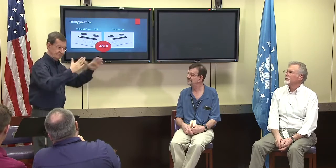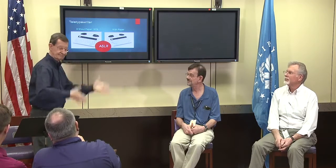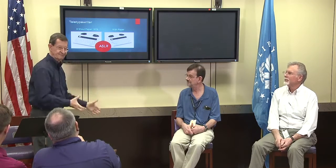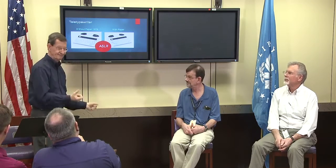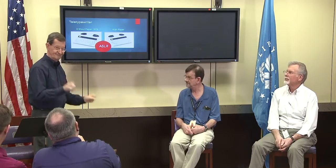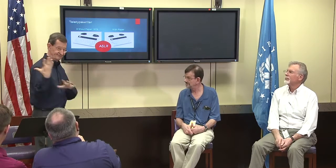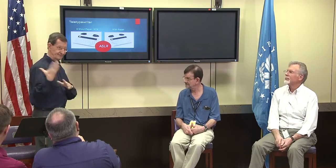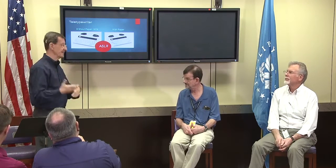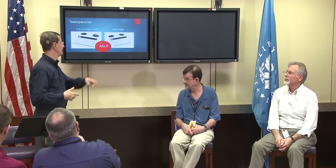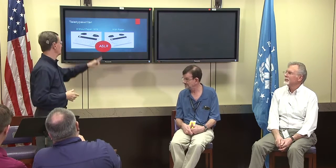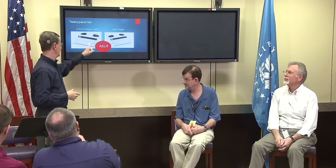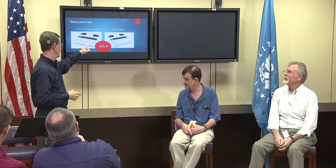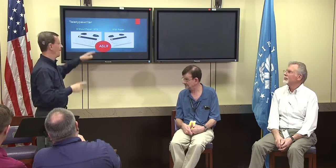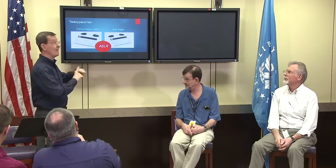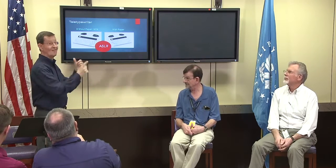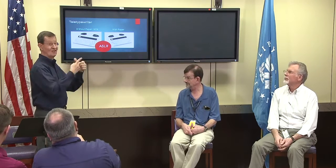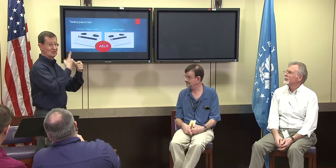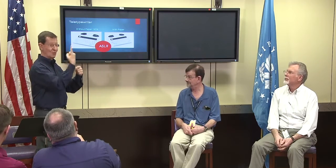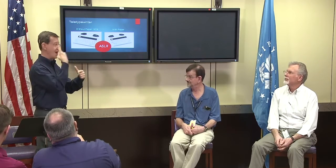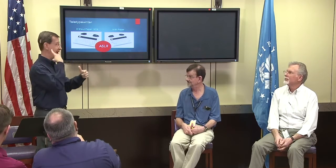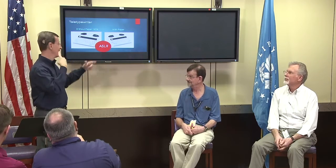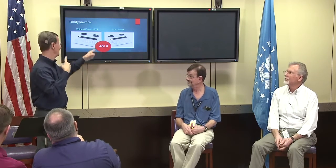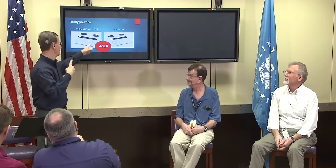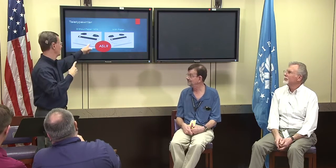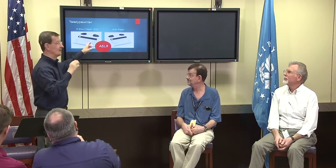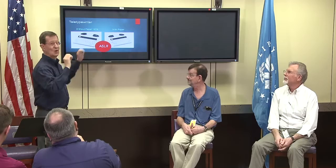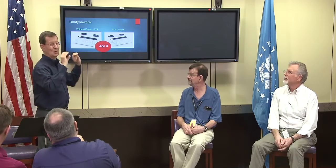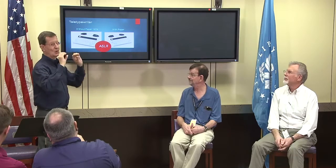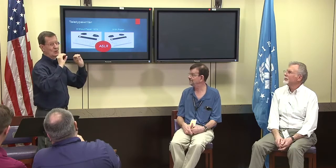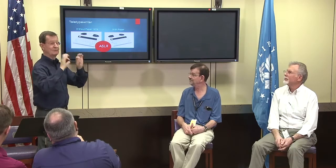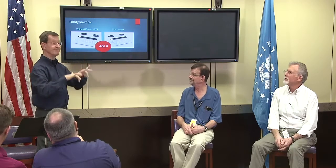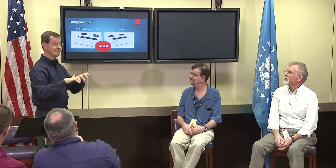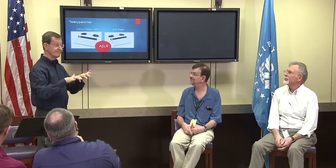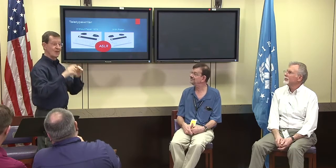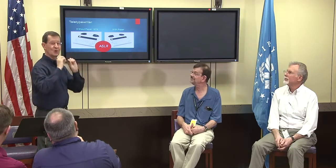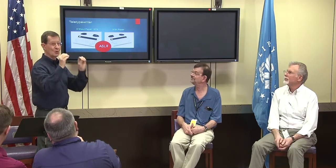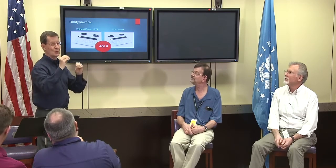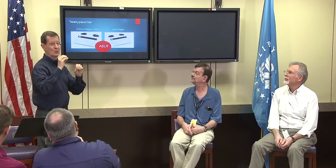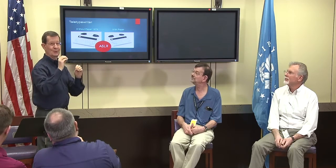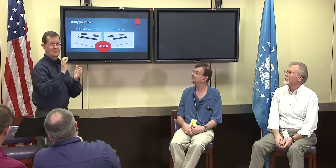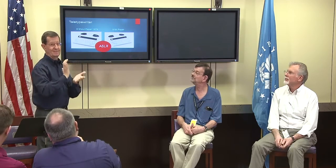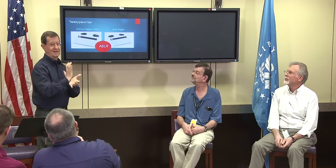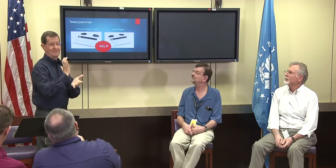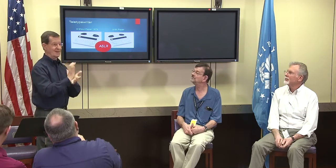You didn't have to have that big lugging equipment in your house.